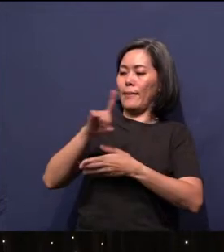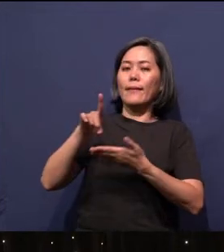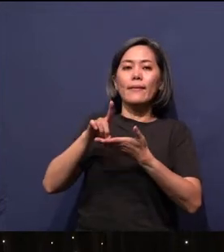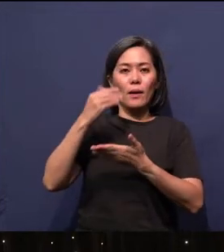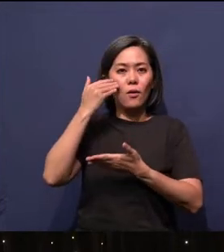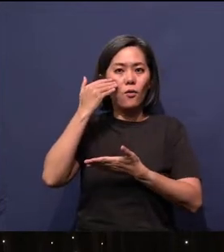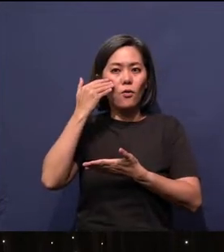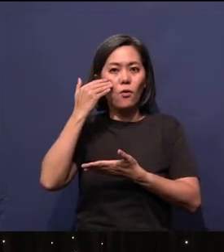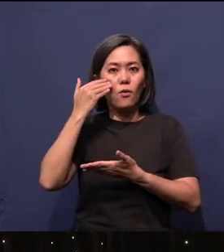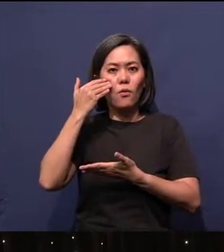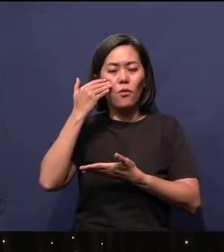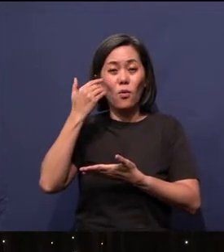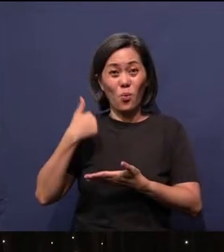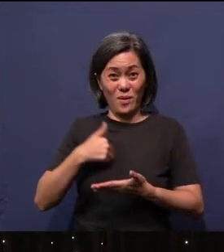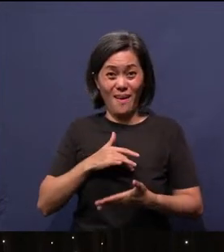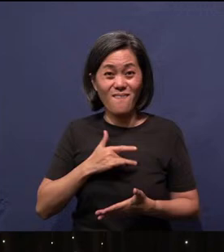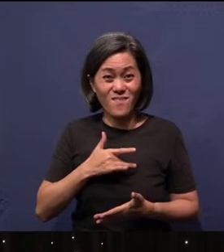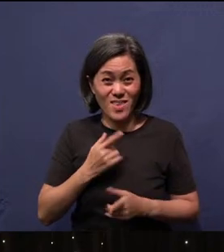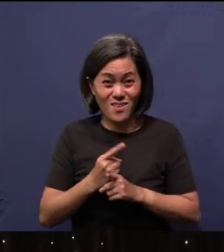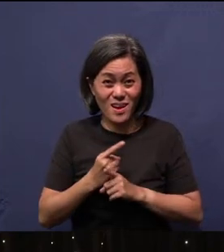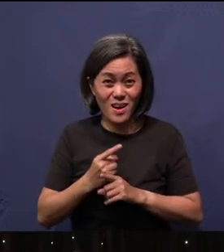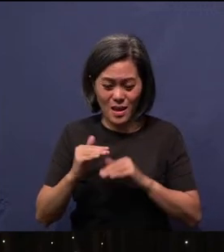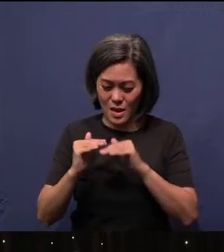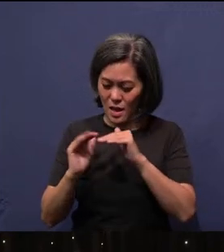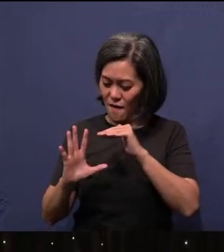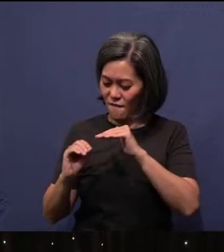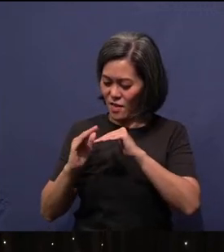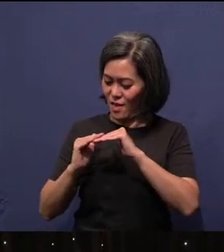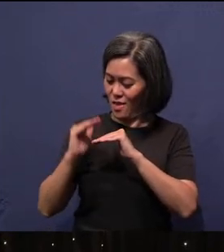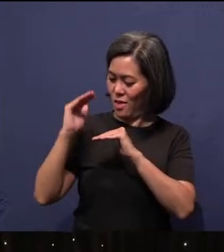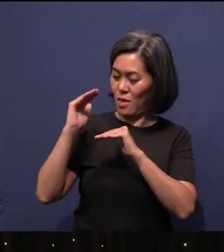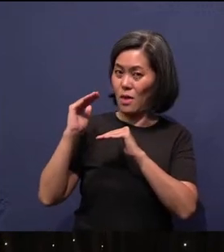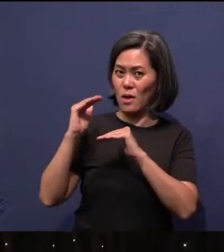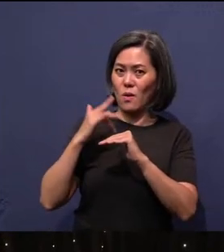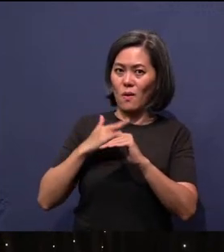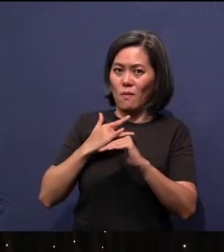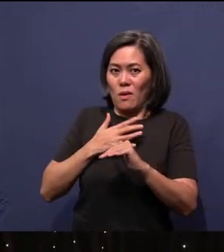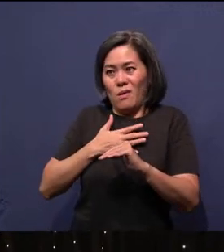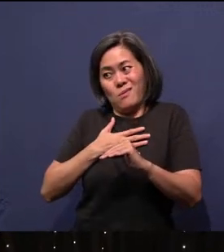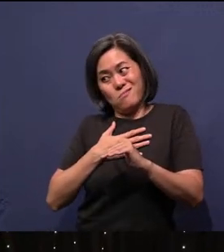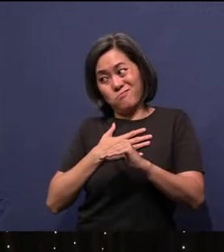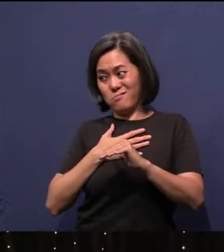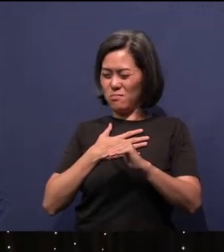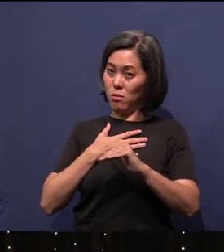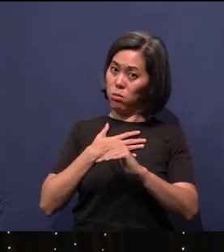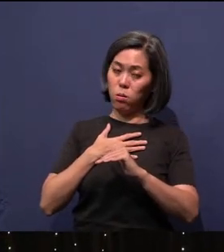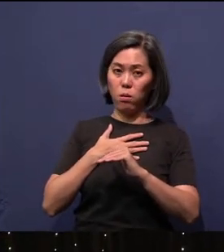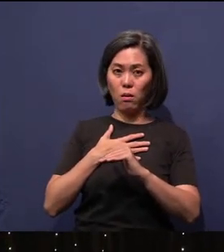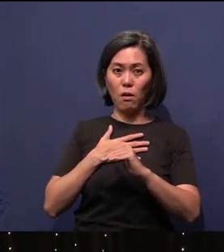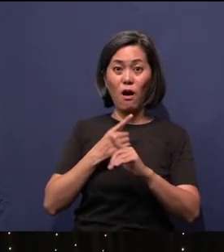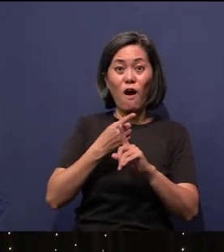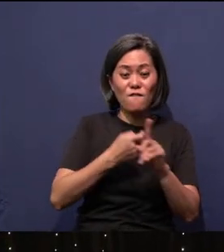Don't we all feel it? Those of us who are over 50, some strange things happen to our body. No lah, from 40, something happens to